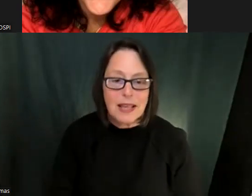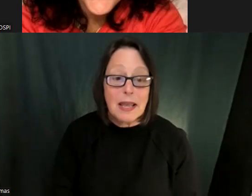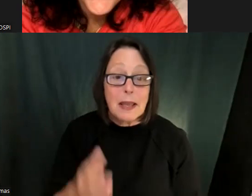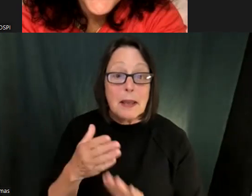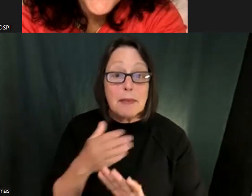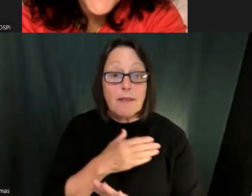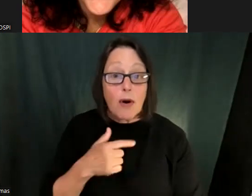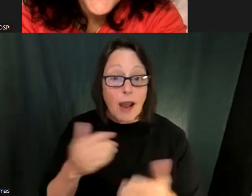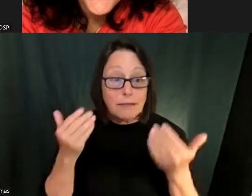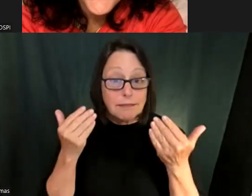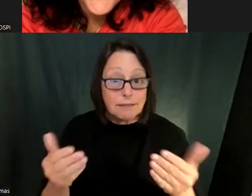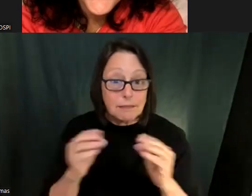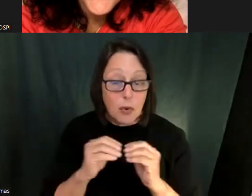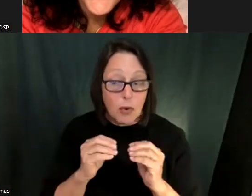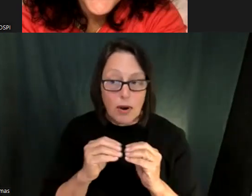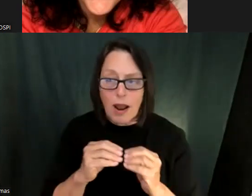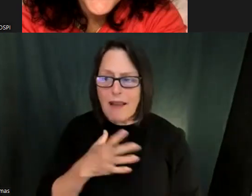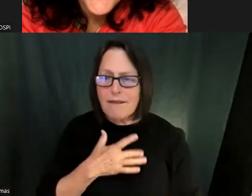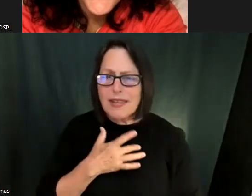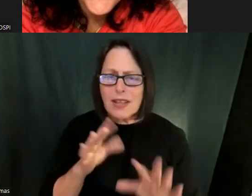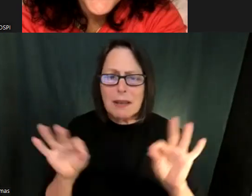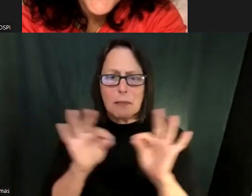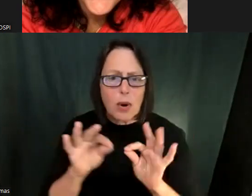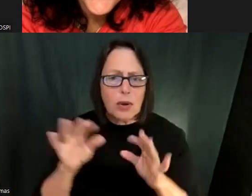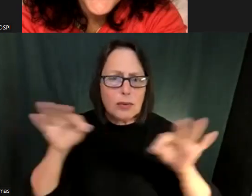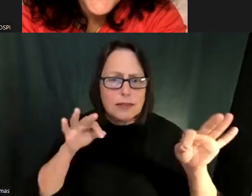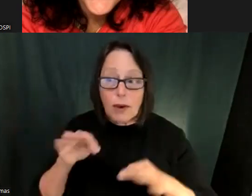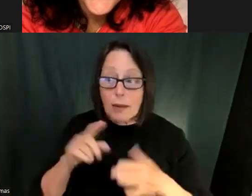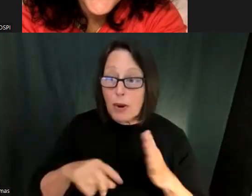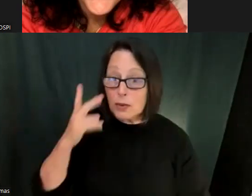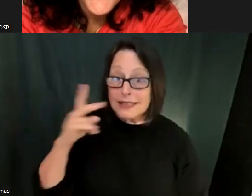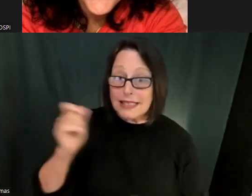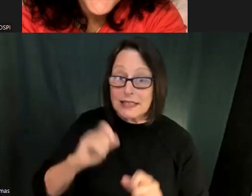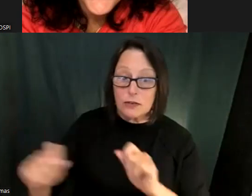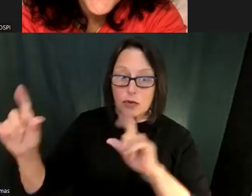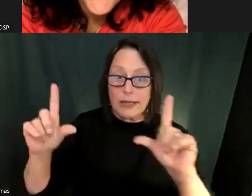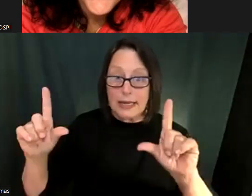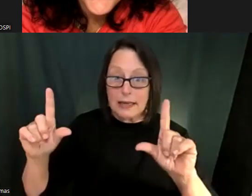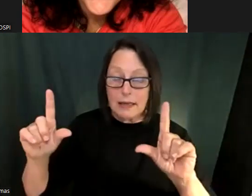How to say proper names and things that make your work a little harder. So I'm gonna learn as well here.